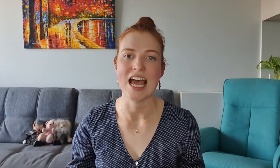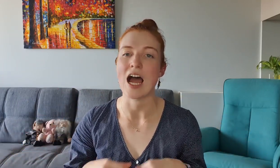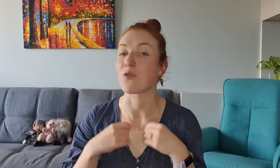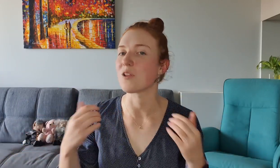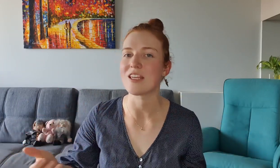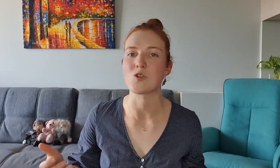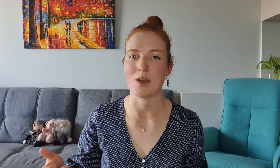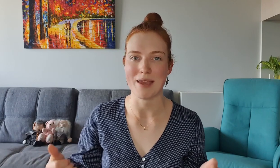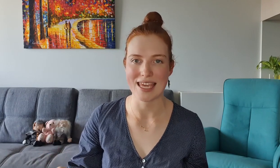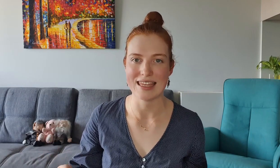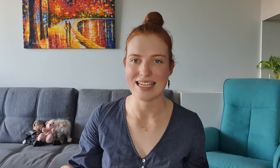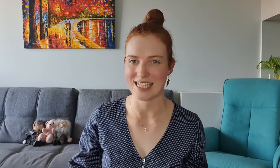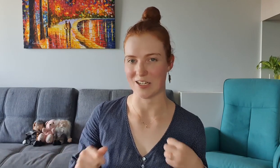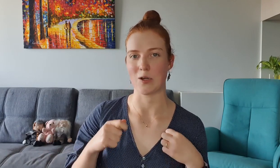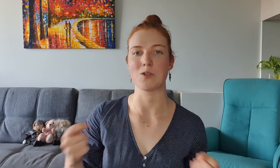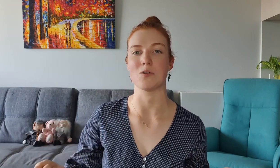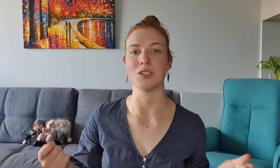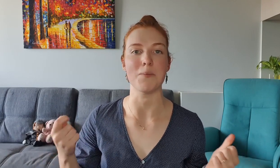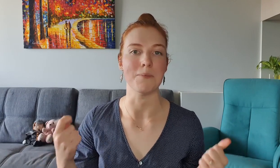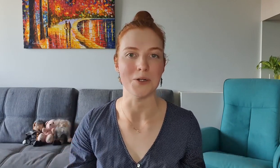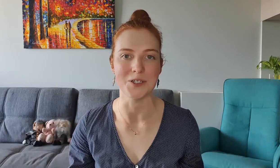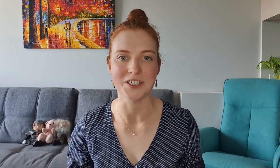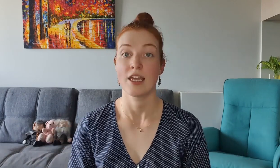I really enjoy making these and I hope to do a lot more